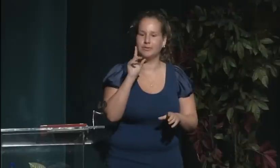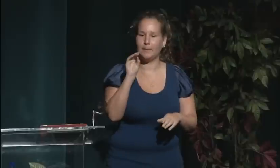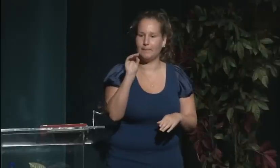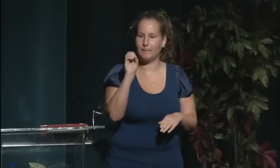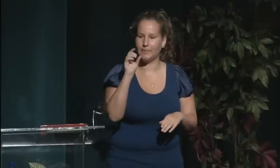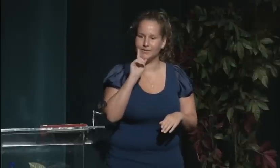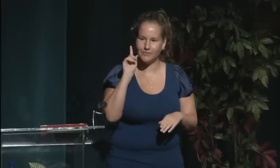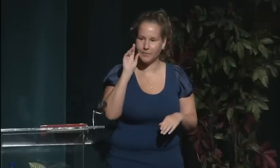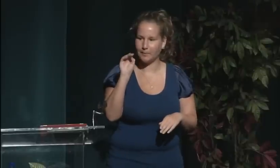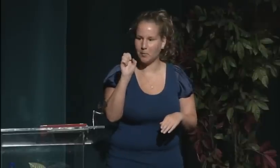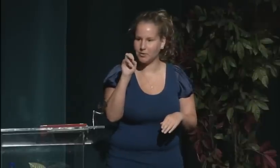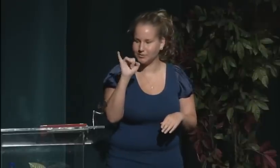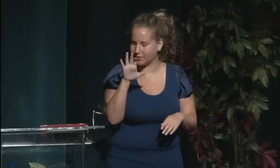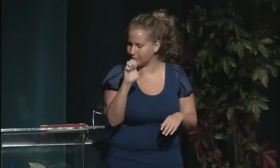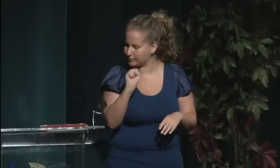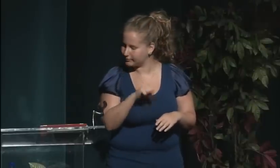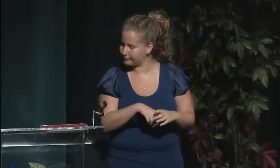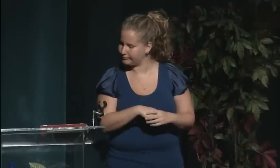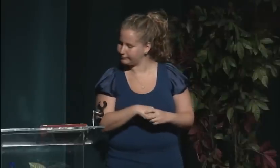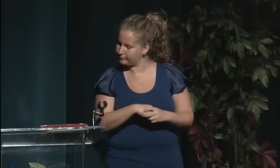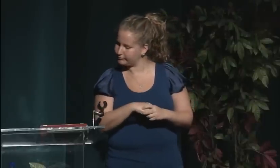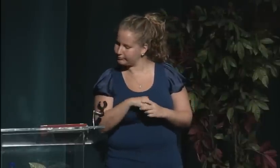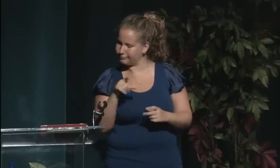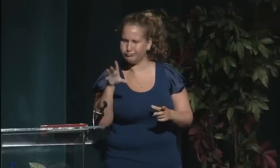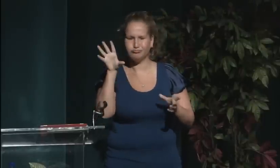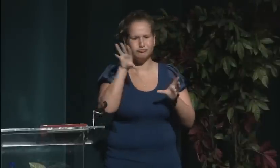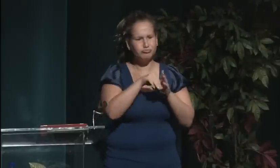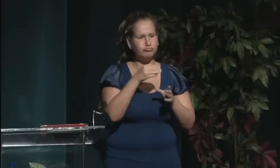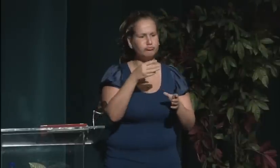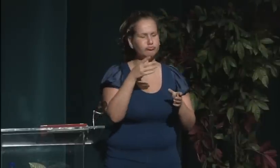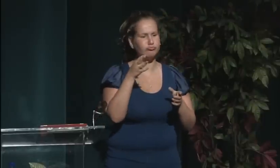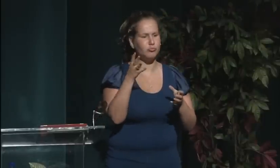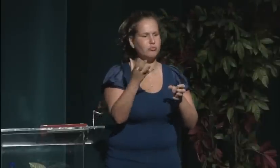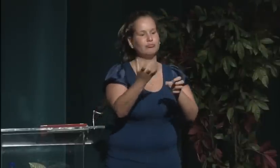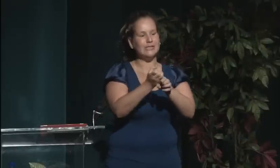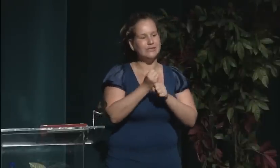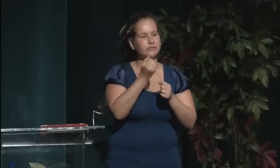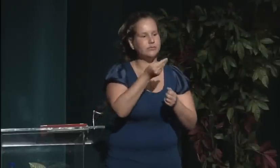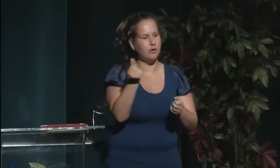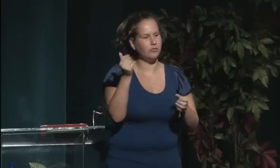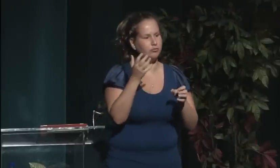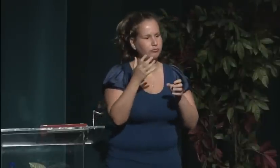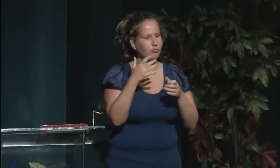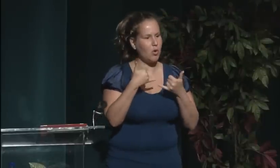Thank you so much, Octavian,